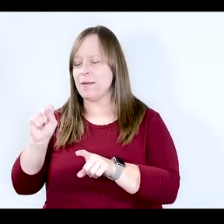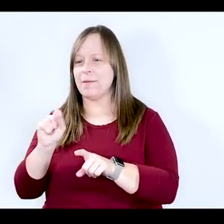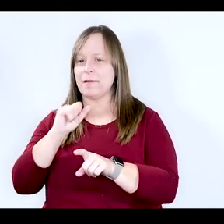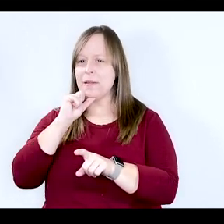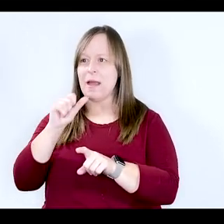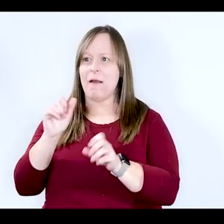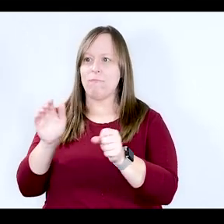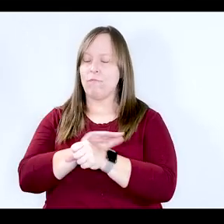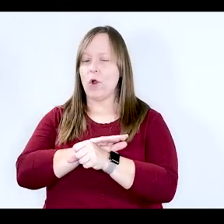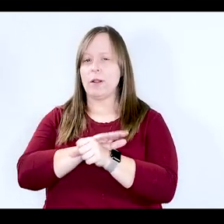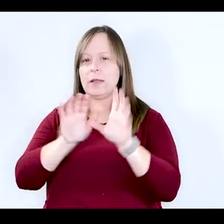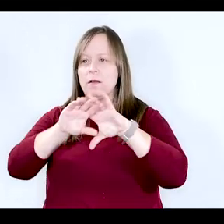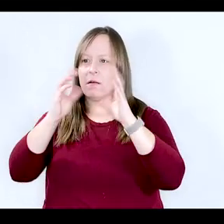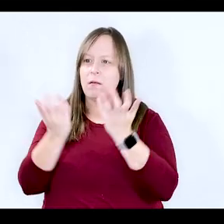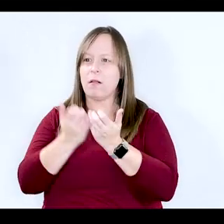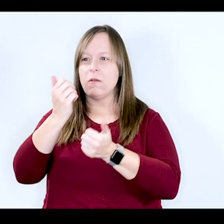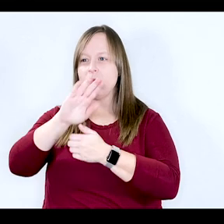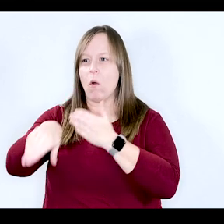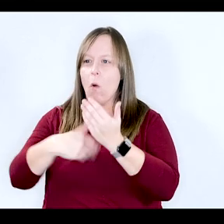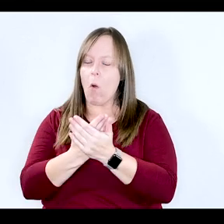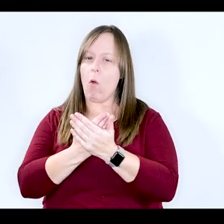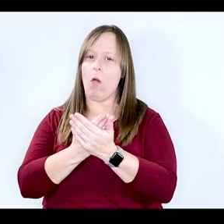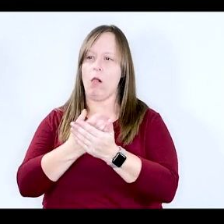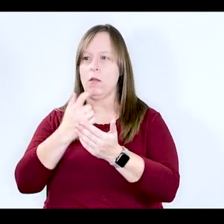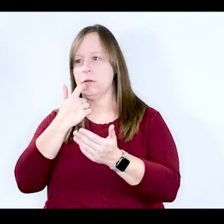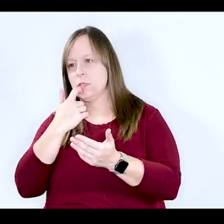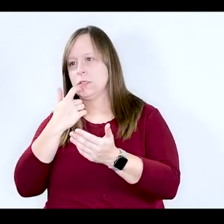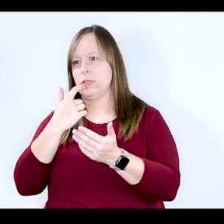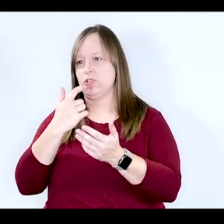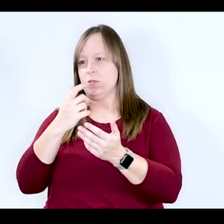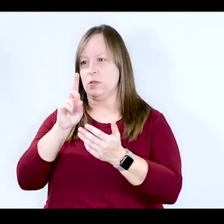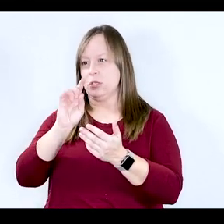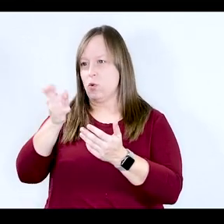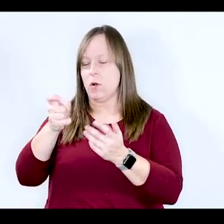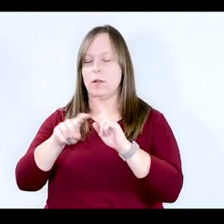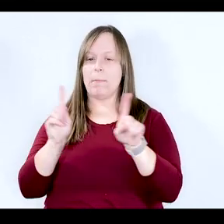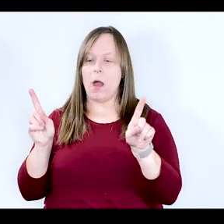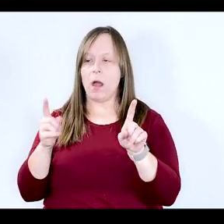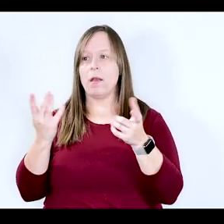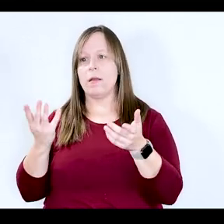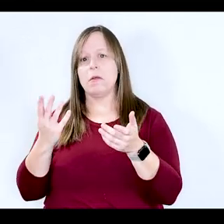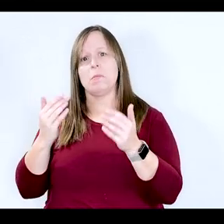aren't fully encompassing the entire issue right now. But, would it be fair to